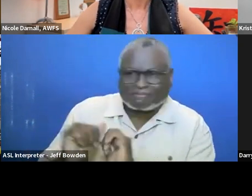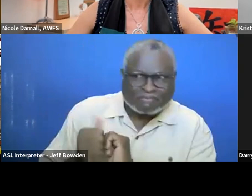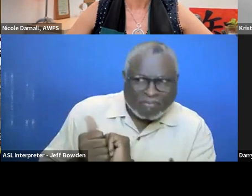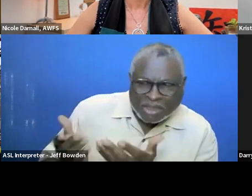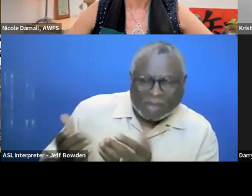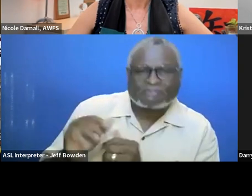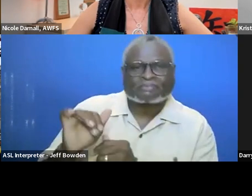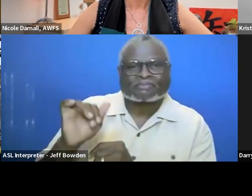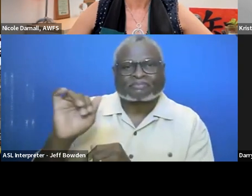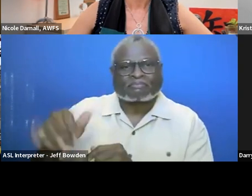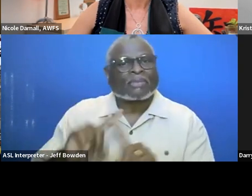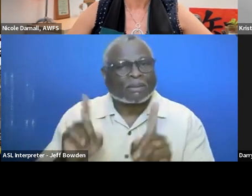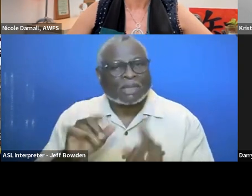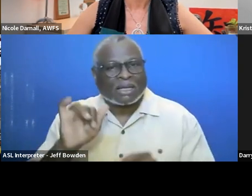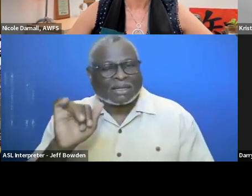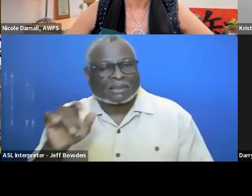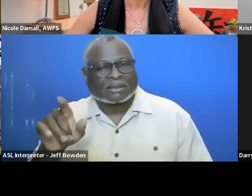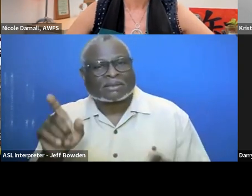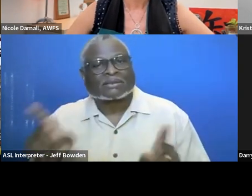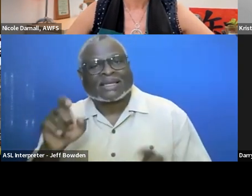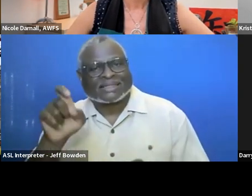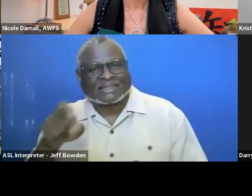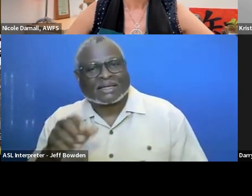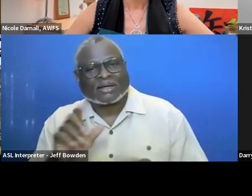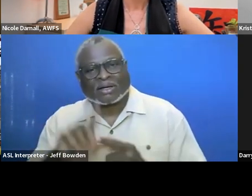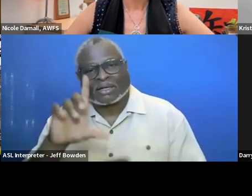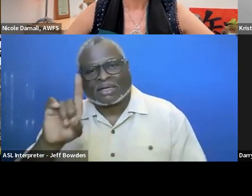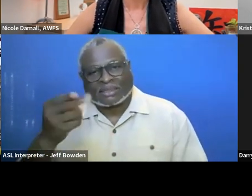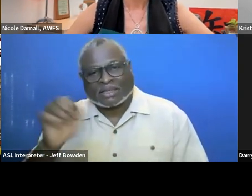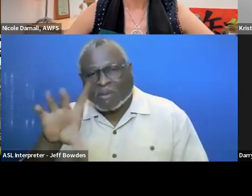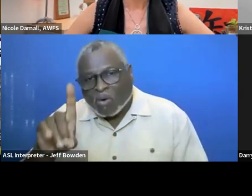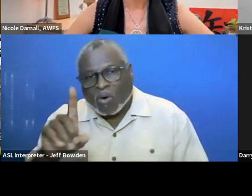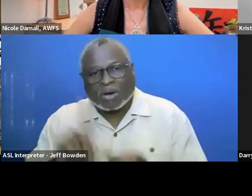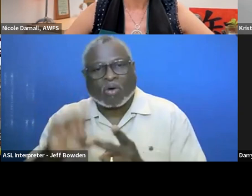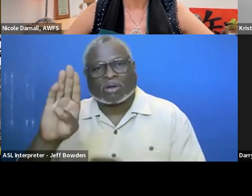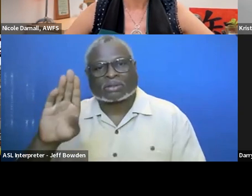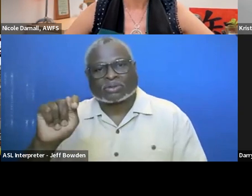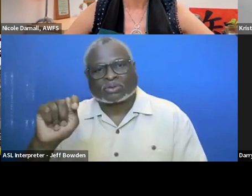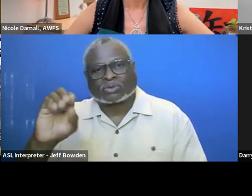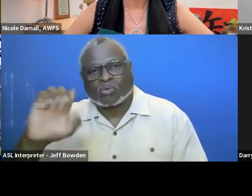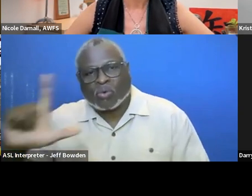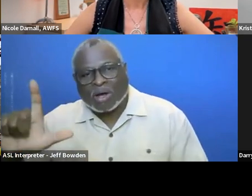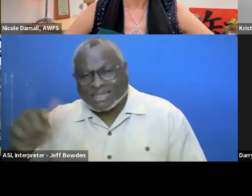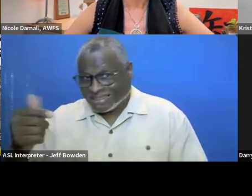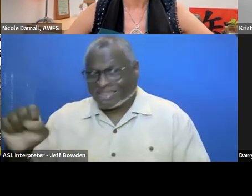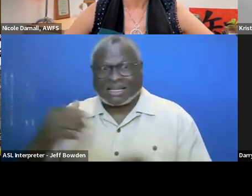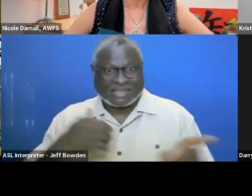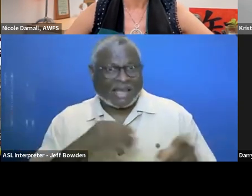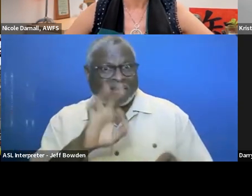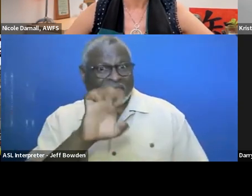But they need like a dashboard or a tool or something like that then GSA has a Federal Acquisition Service.